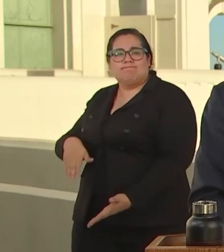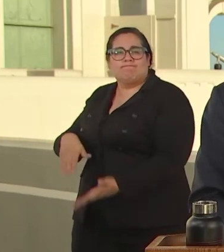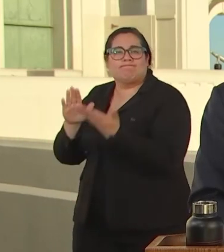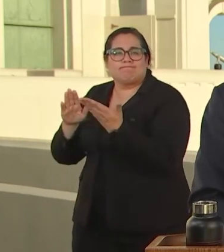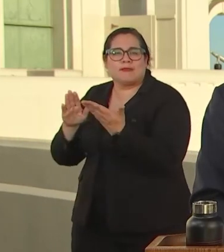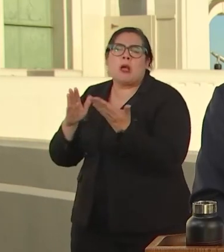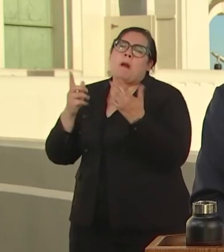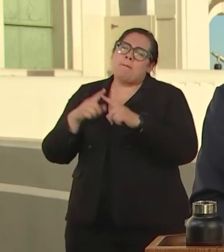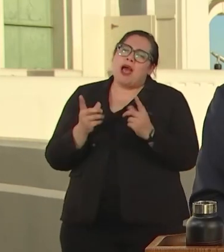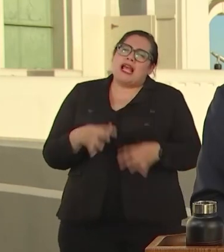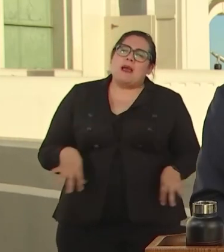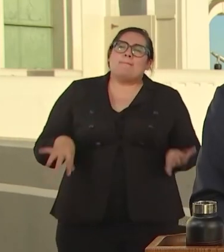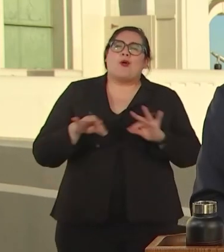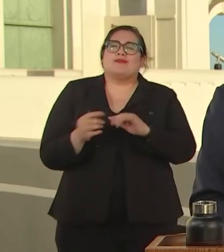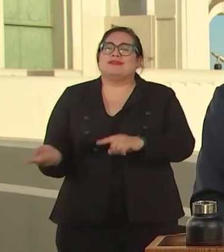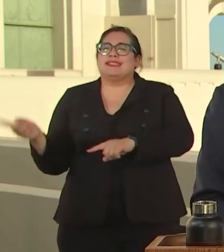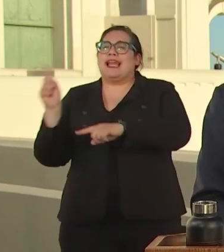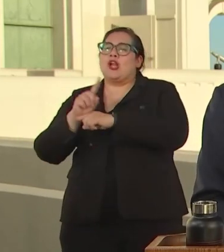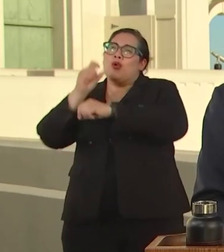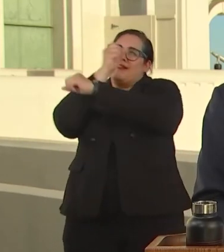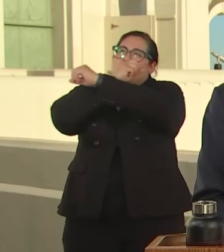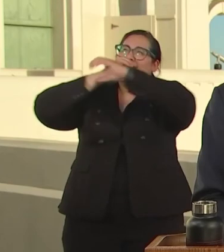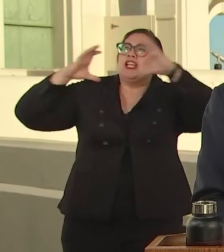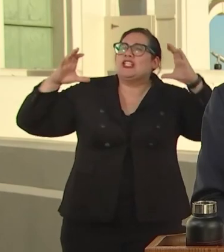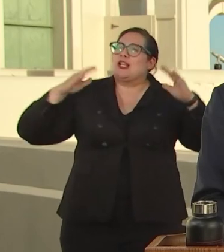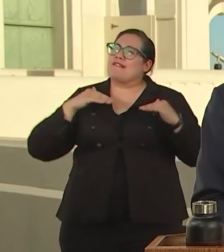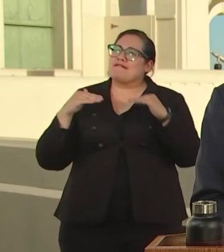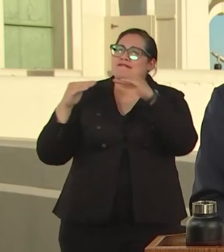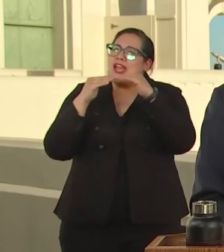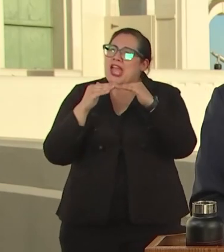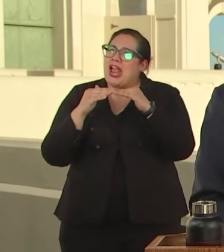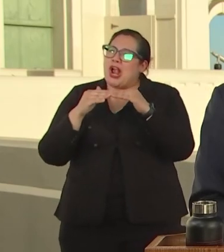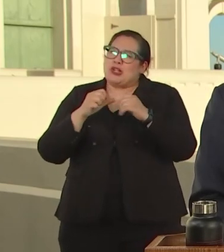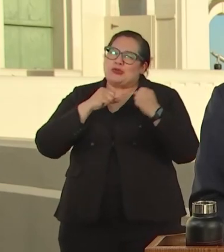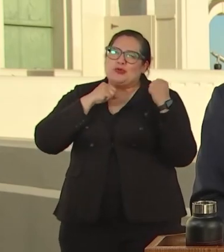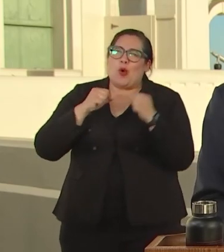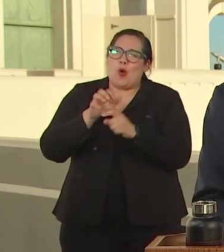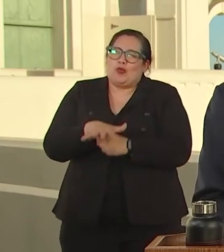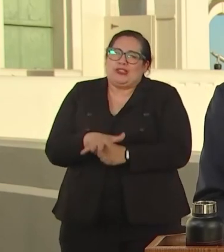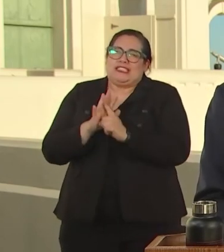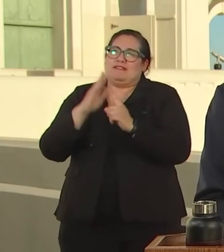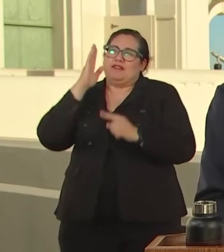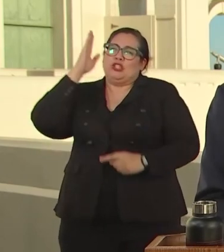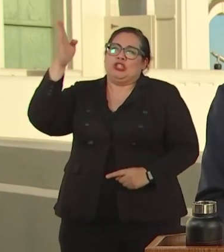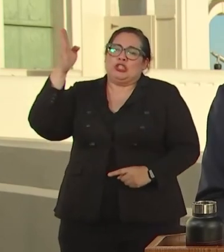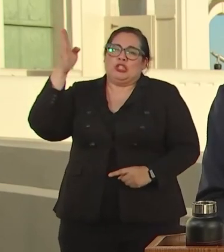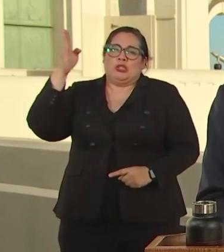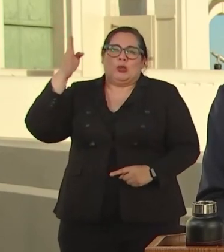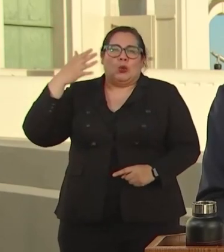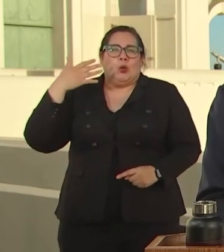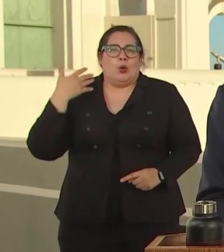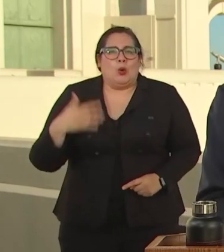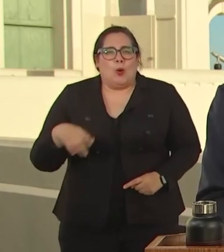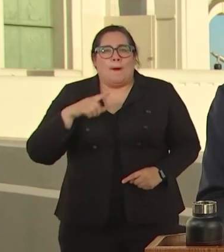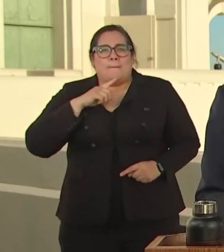RESILIENT FUTURE, IS SITTING AND FEELING THE WEIGHT OF THE PAST. WE HAVE TO PROCESS, THE TRAUMA